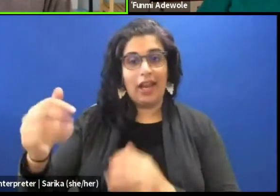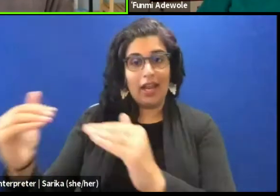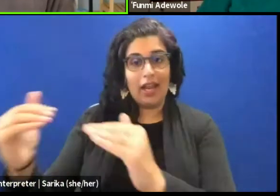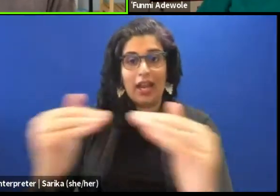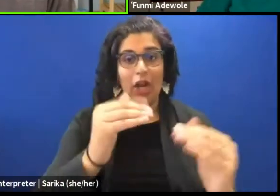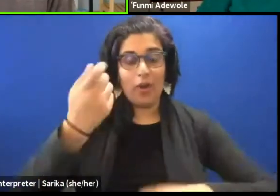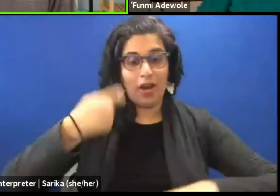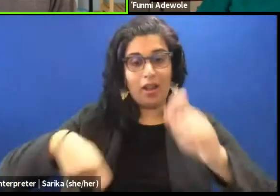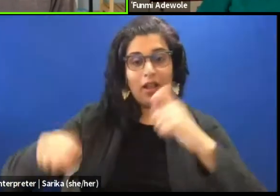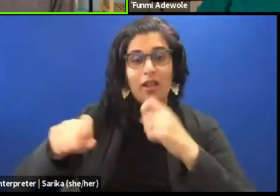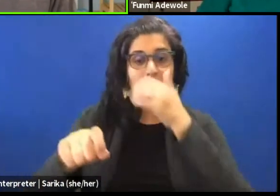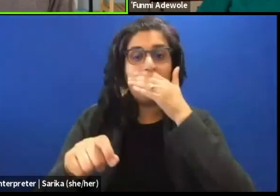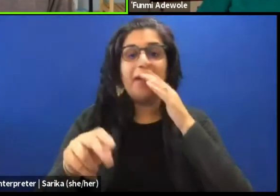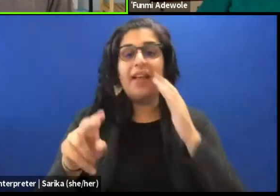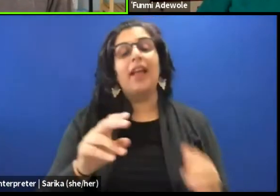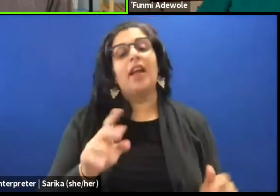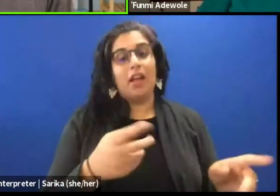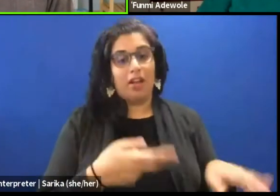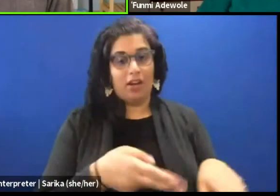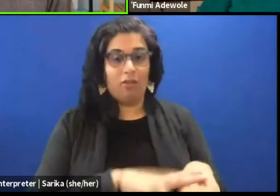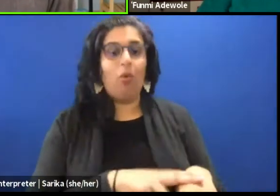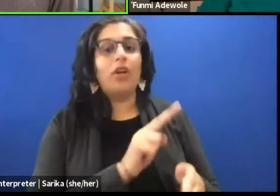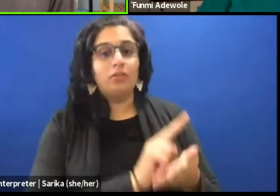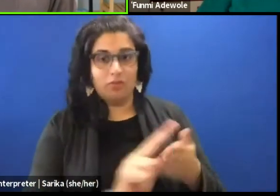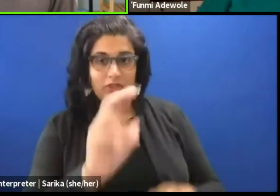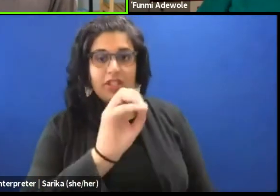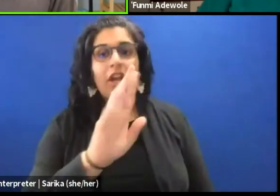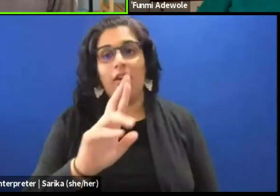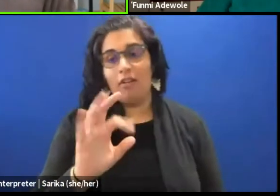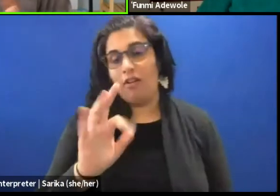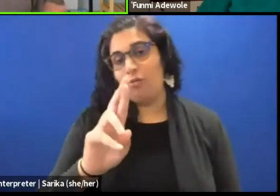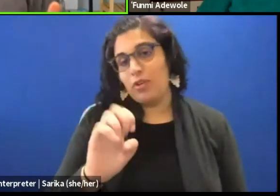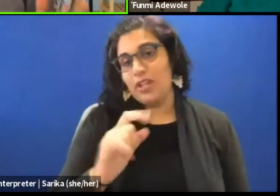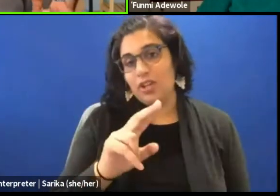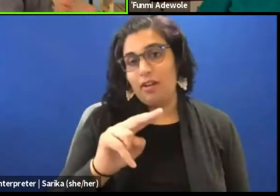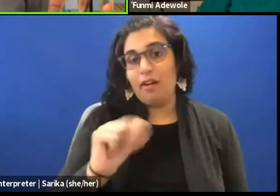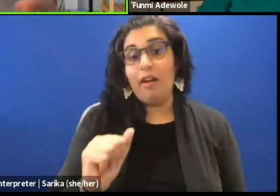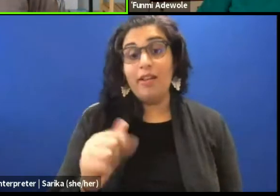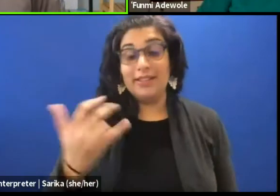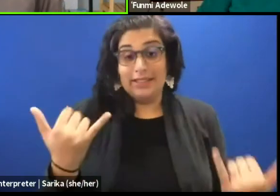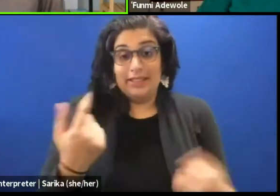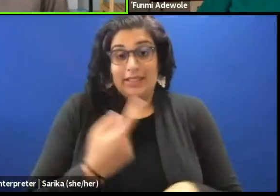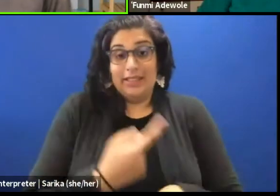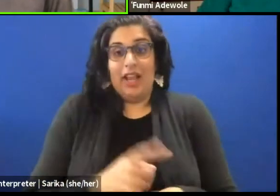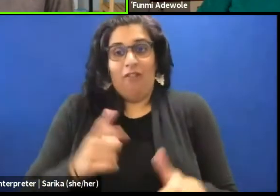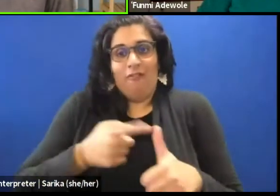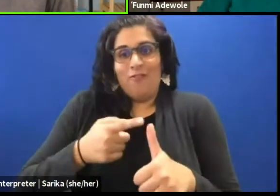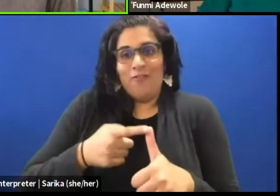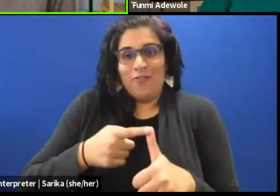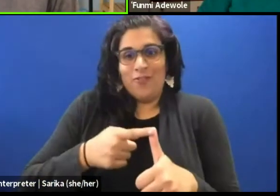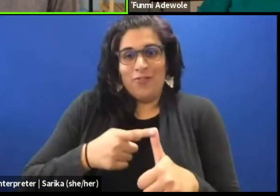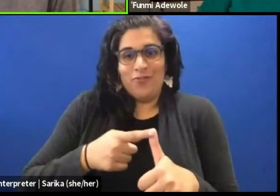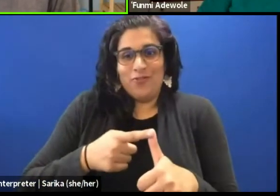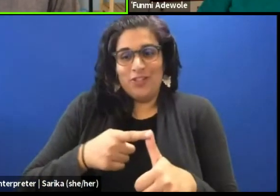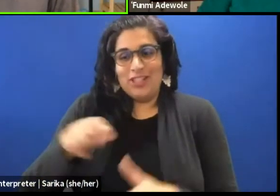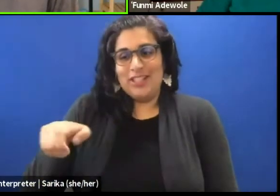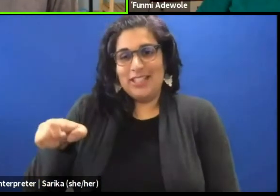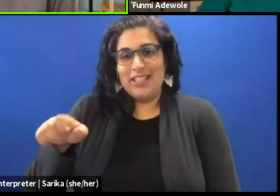and of course, the university of Regina. Today, we are starting the first episode of decolonizing dramaturgy.